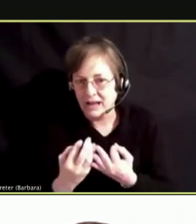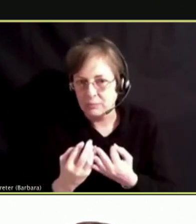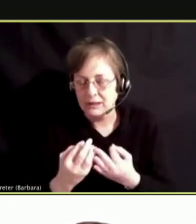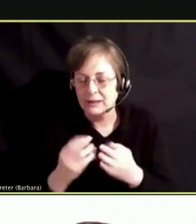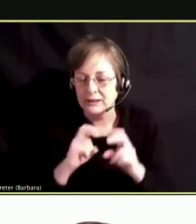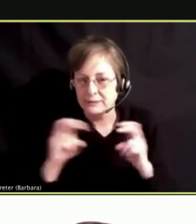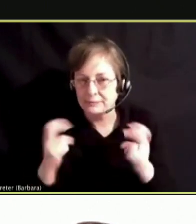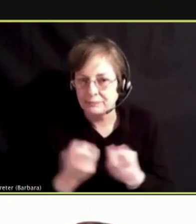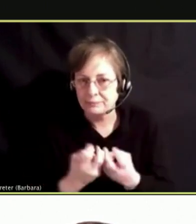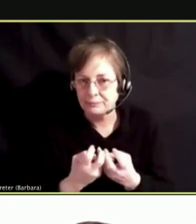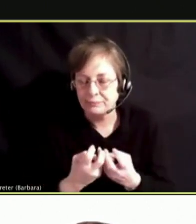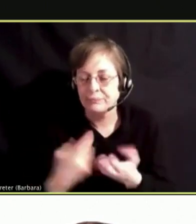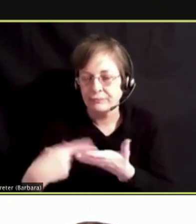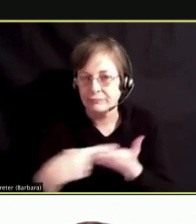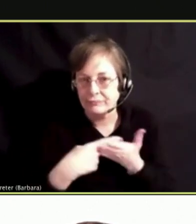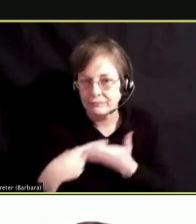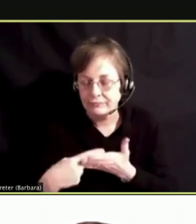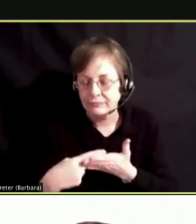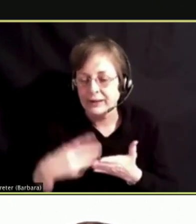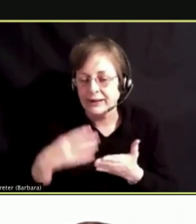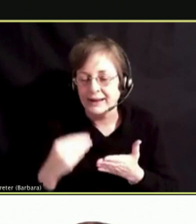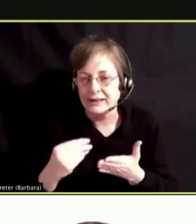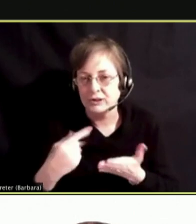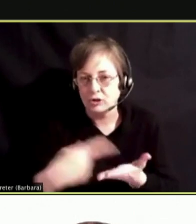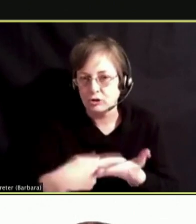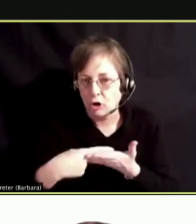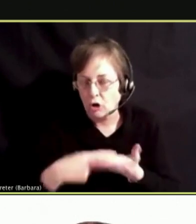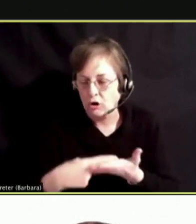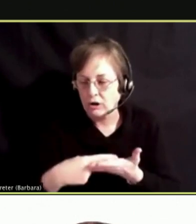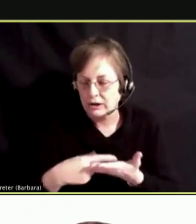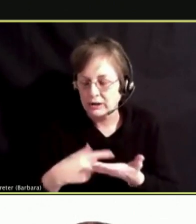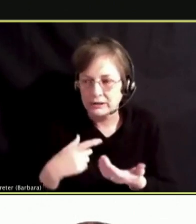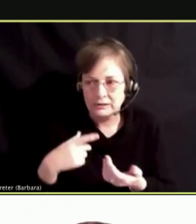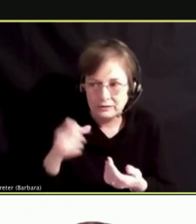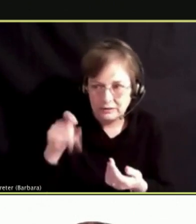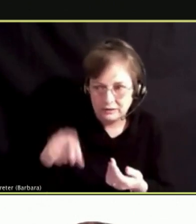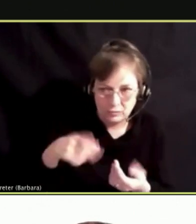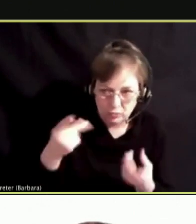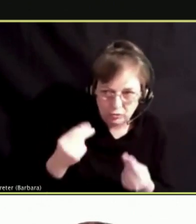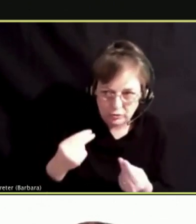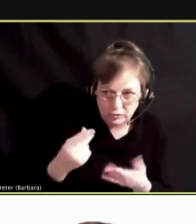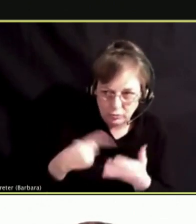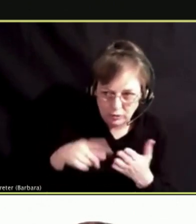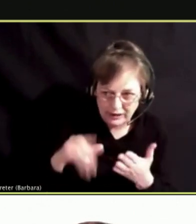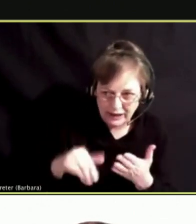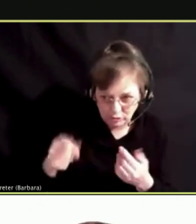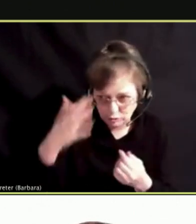TO TALK THROUGH WHAT ARE YOU DOING, DO YOU KNOW WHAT IS IN THAT, DO YOU REALLY KNOW WHAT